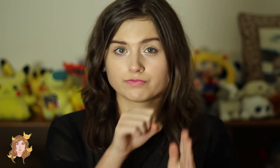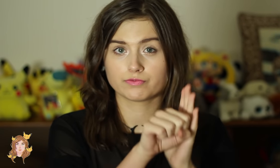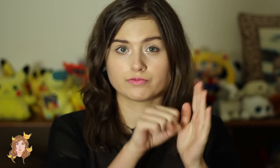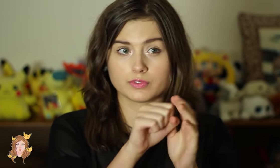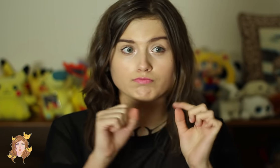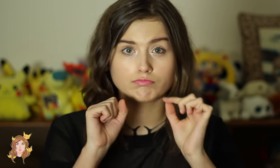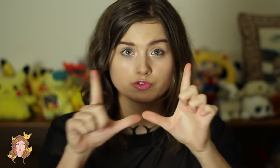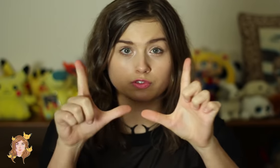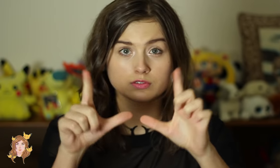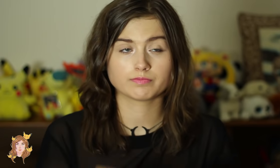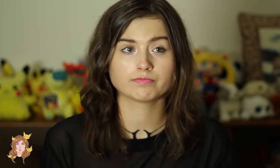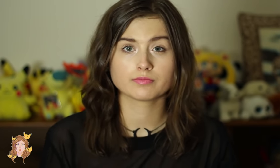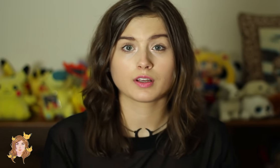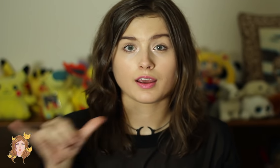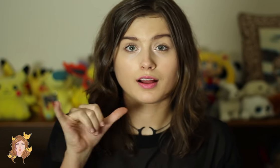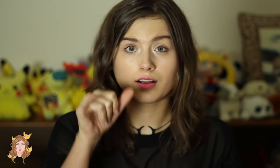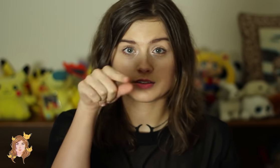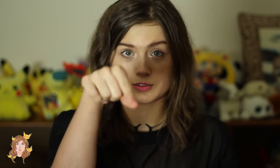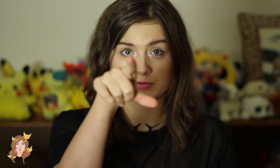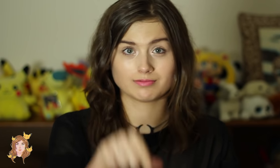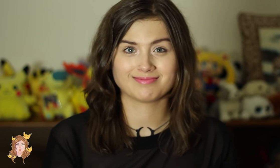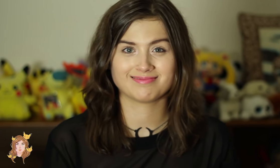I film vlogs like this one.